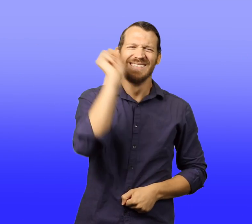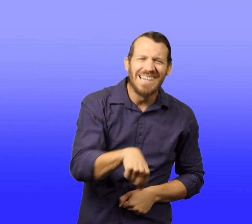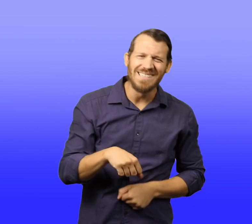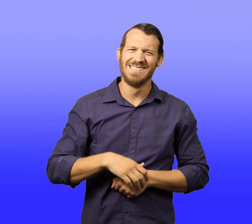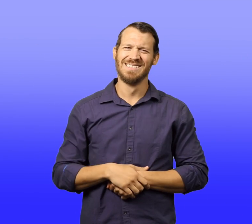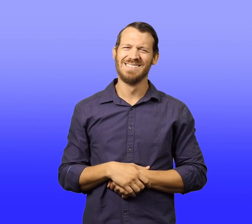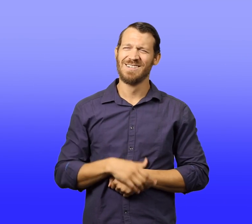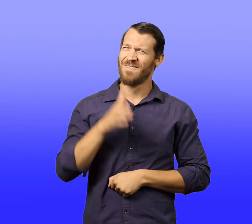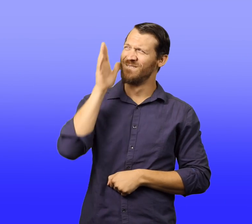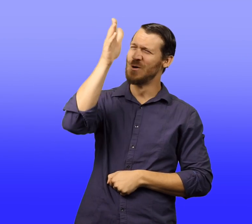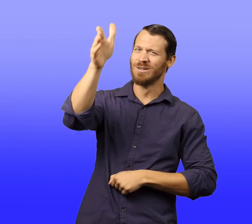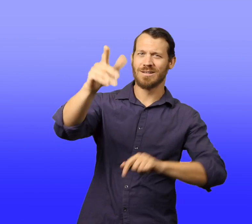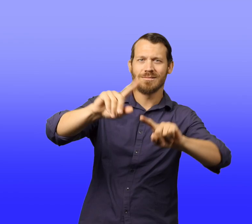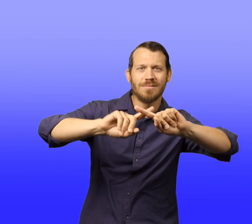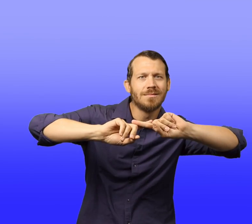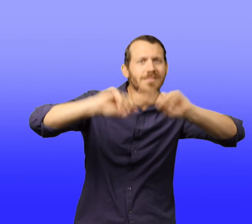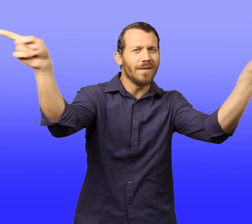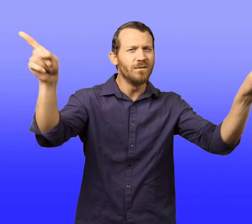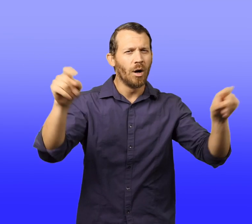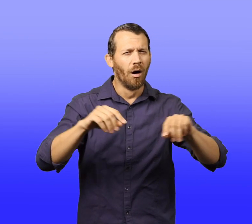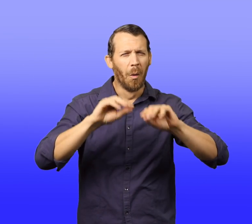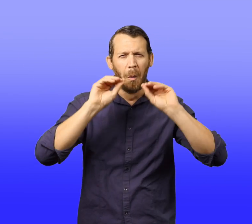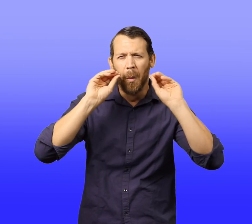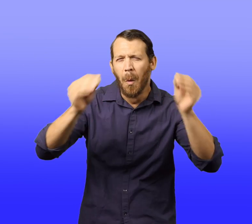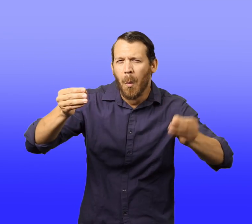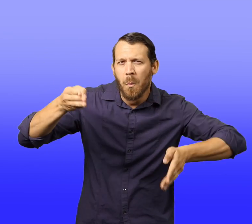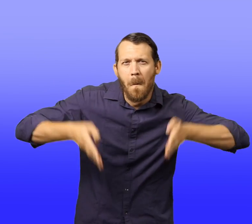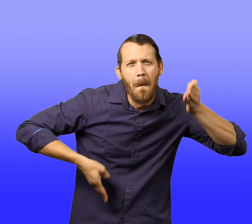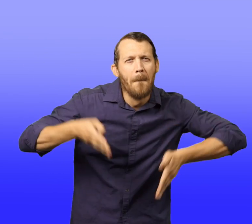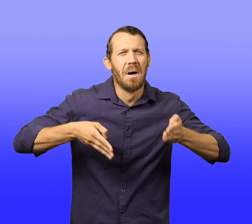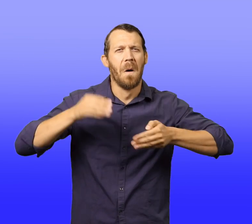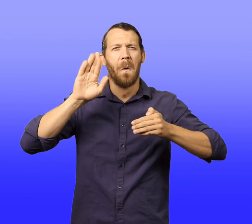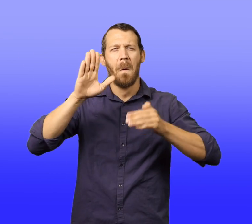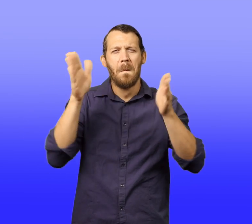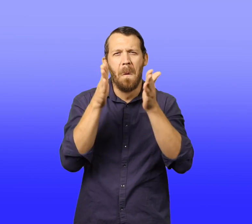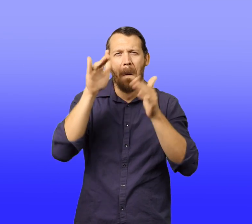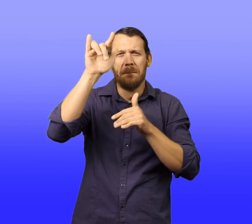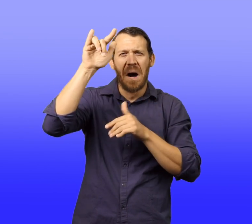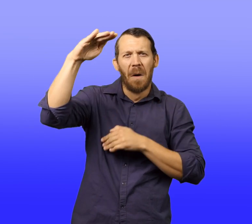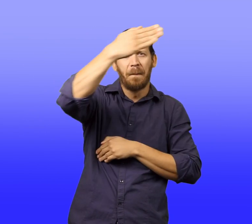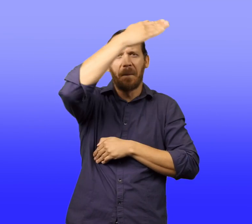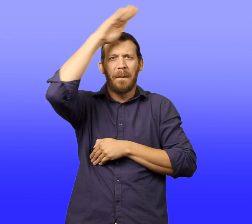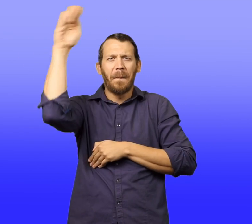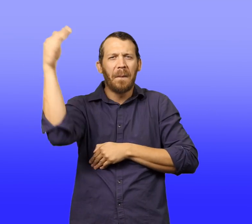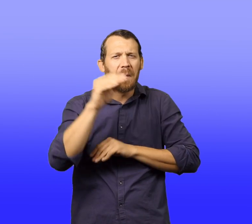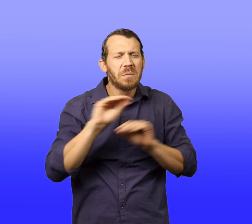Walter looked up at the leaves too and realized where his bed had taken him.